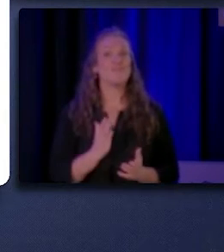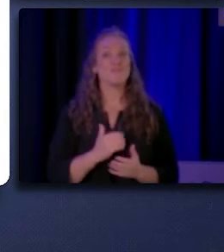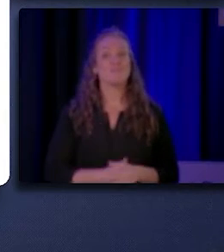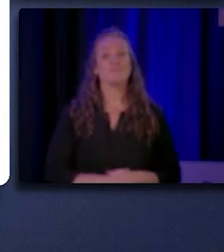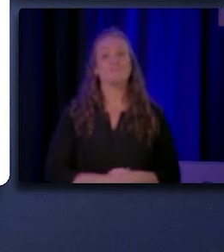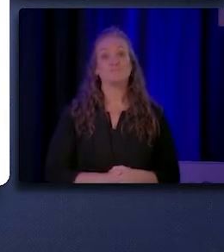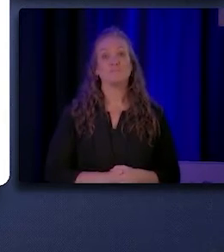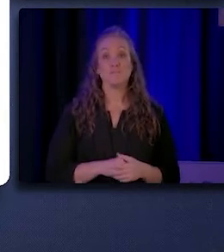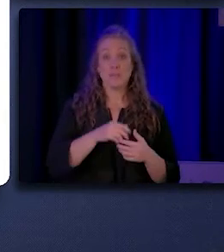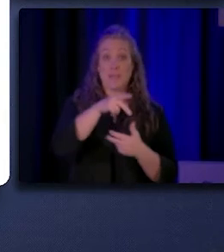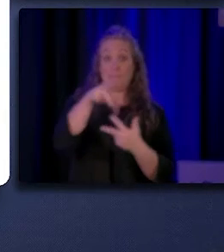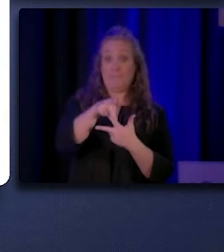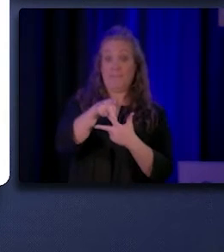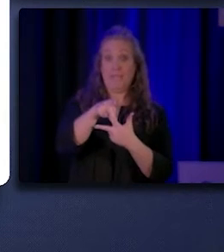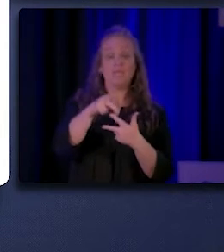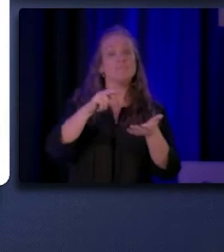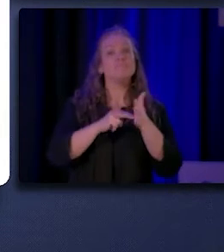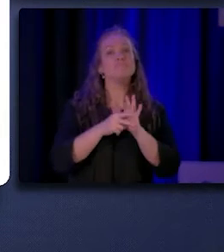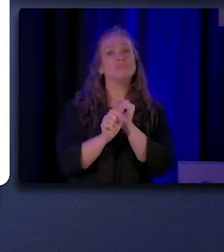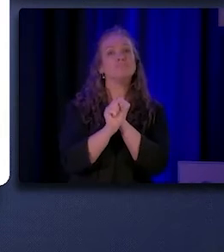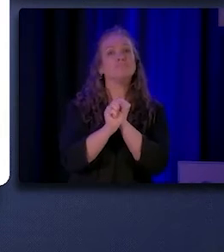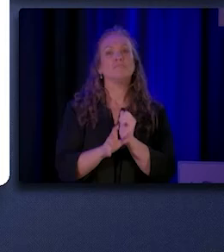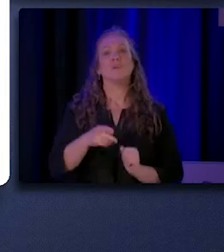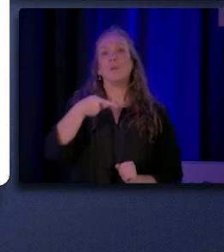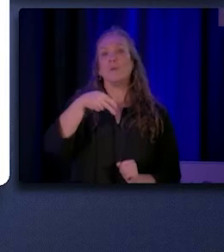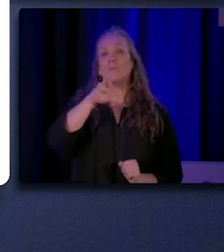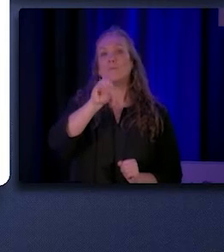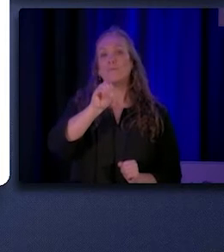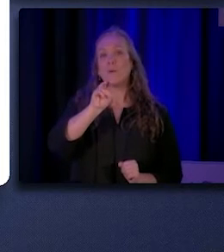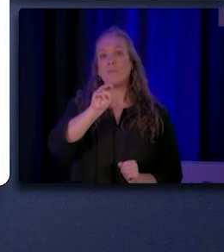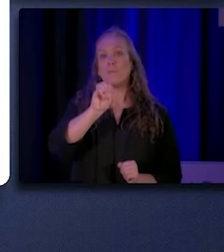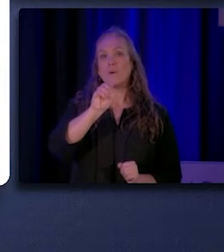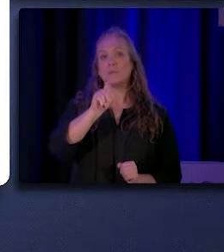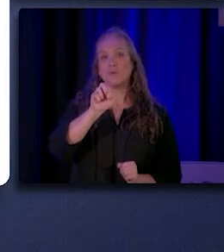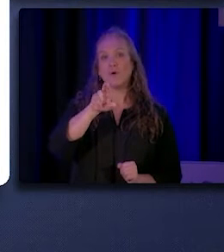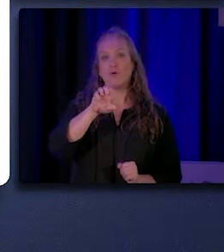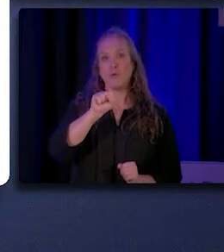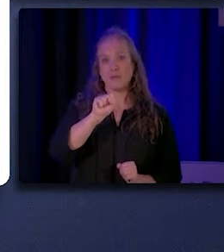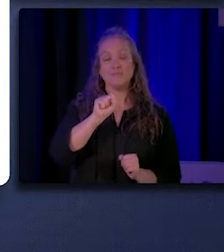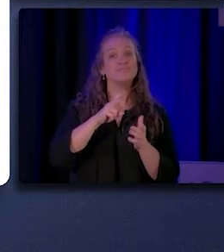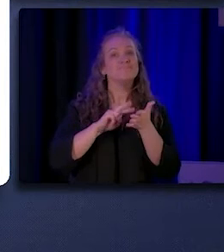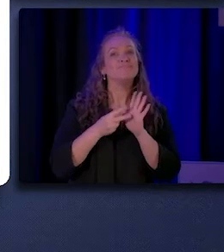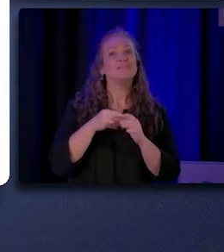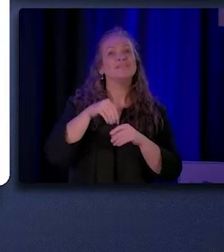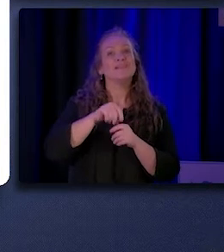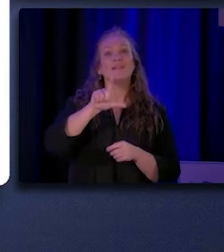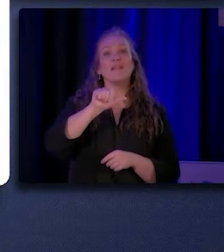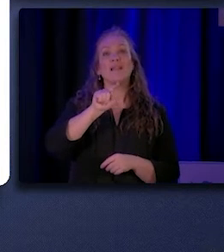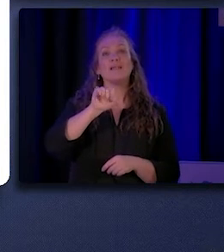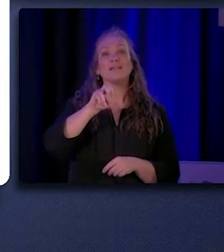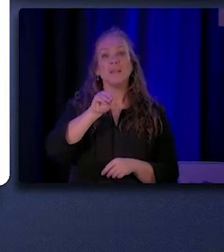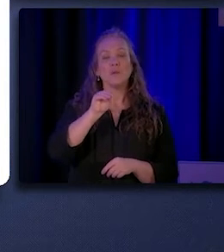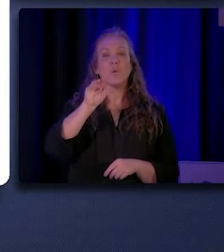P stands for Promotores, who largely work in Latino, Latinx, and Spanish speaking communities,